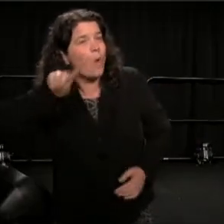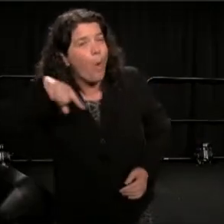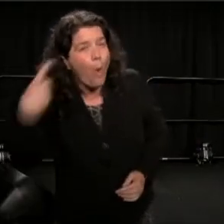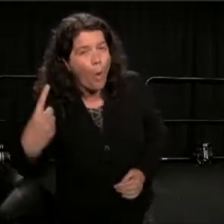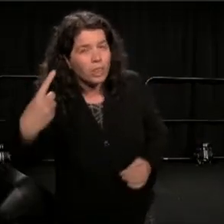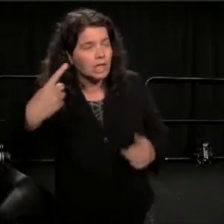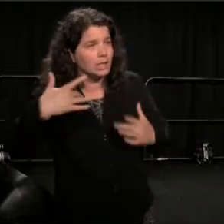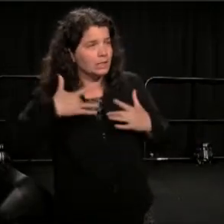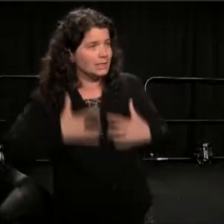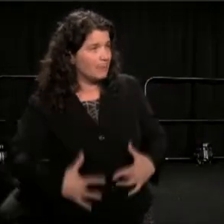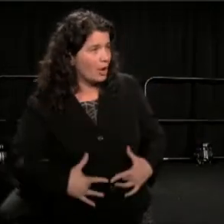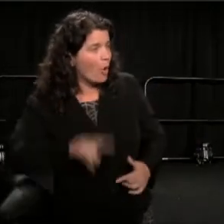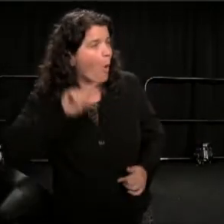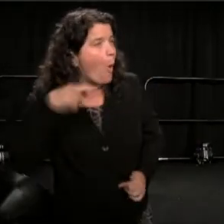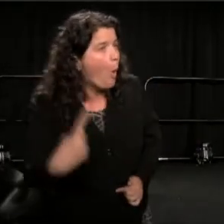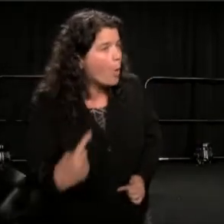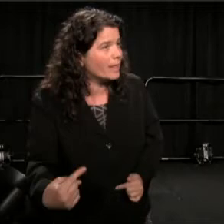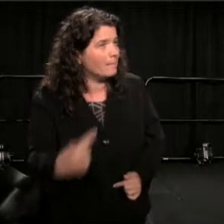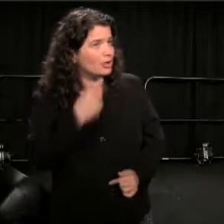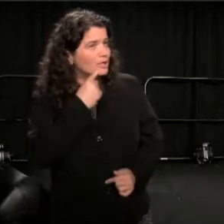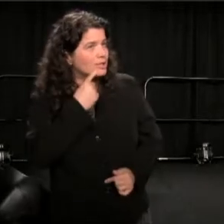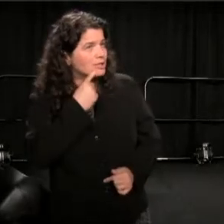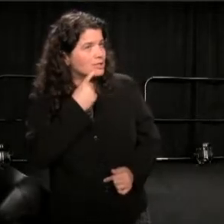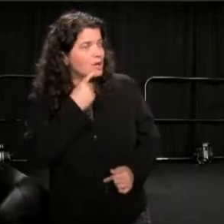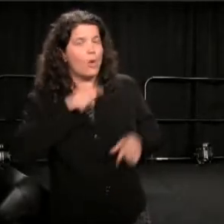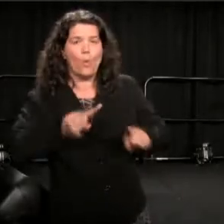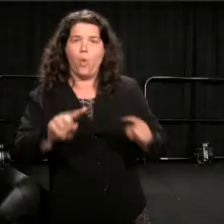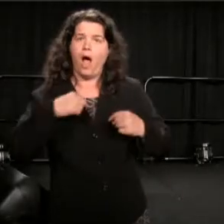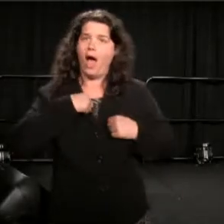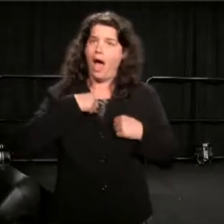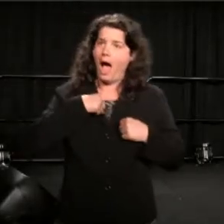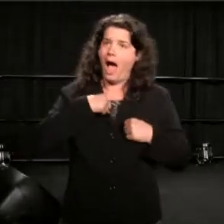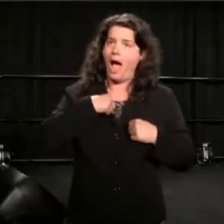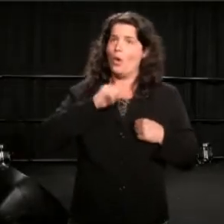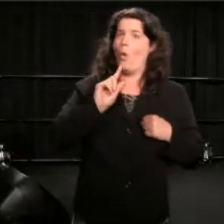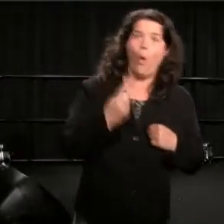or bitterness, while I express hope.